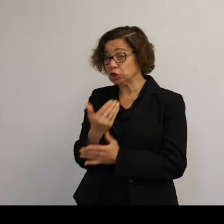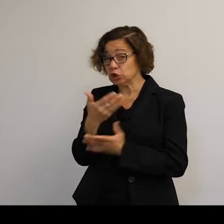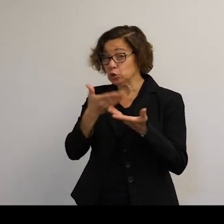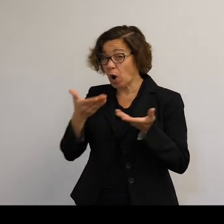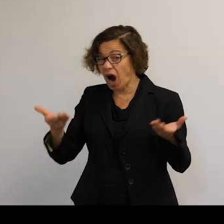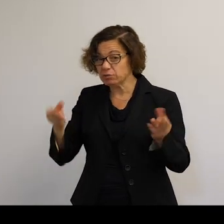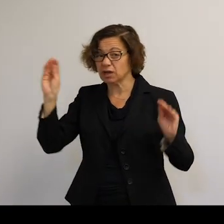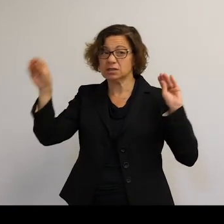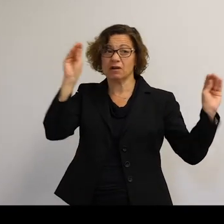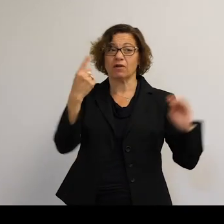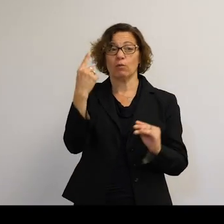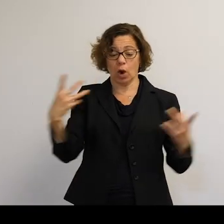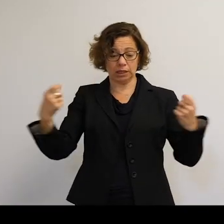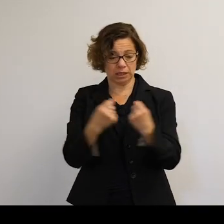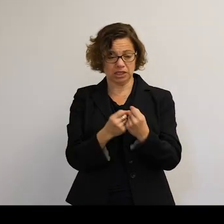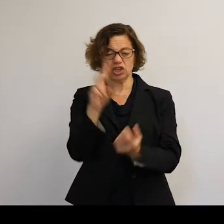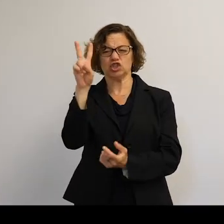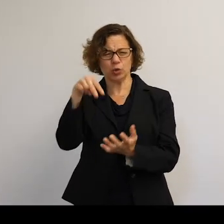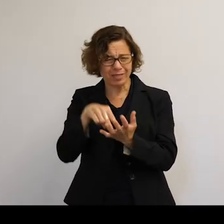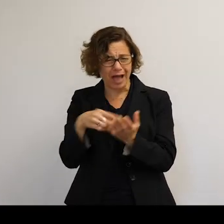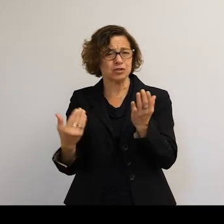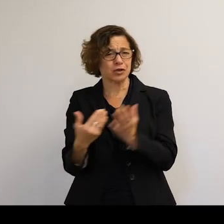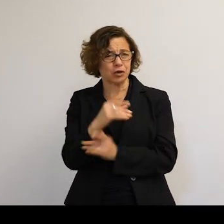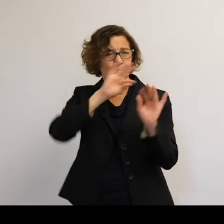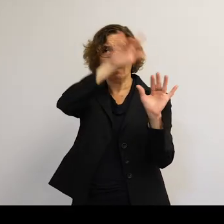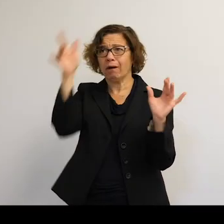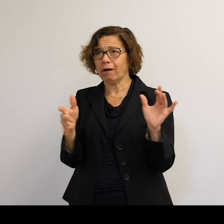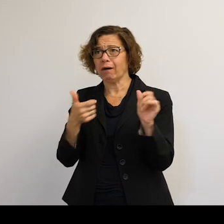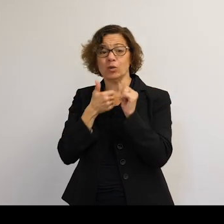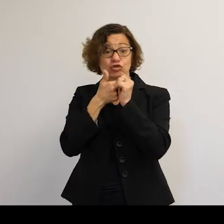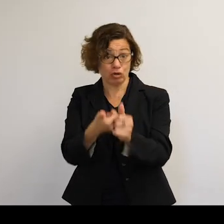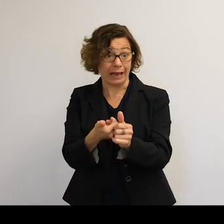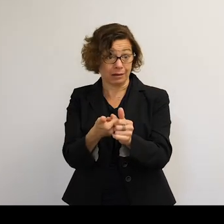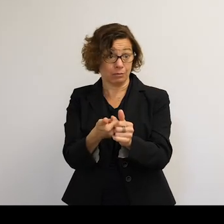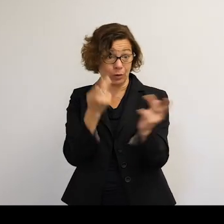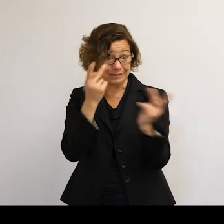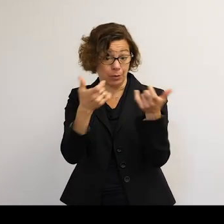objects were created by that one missile test. These are trackable objects, so quite large objects.